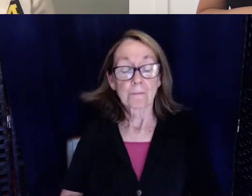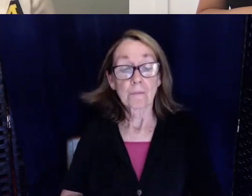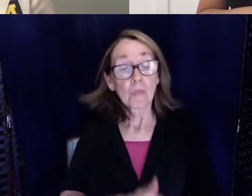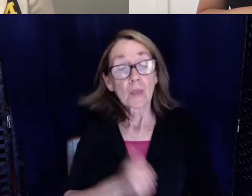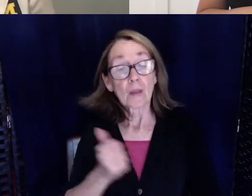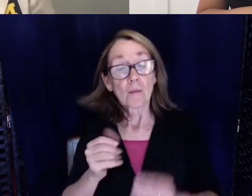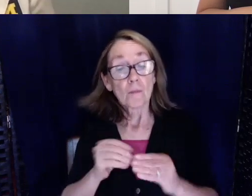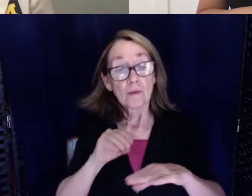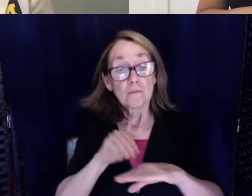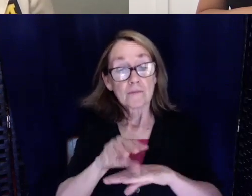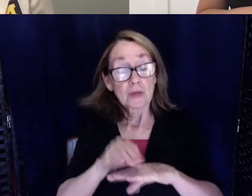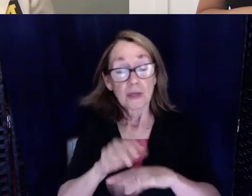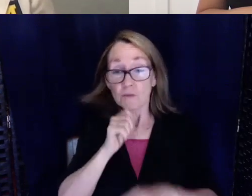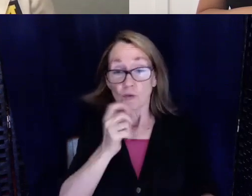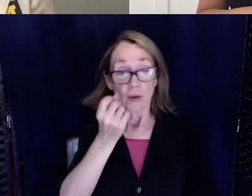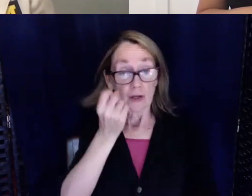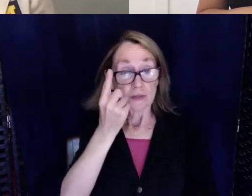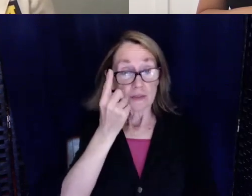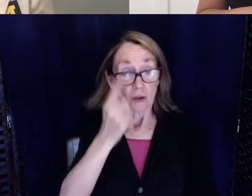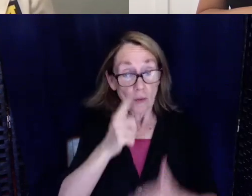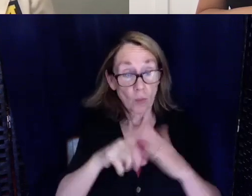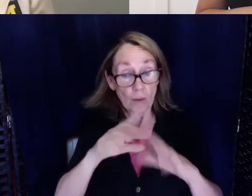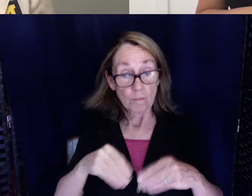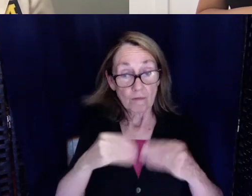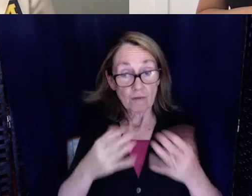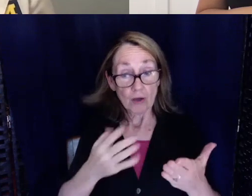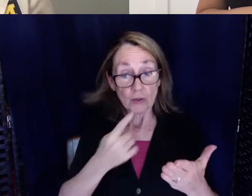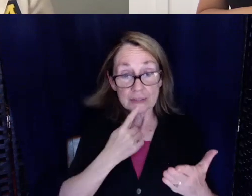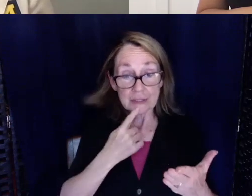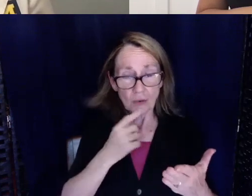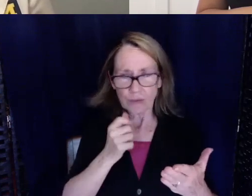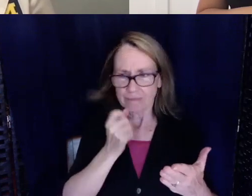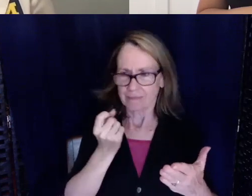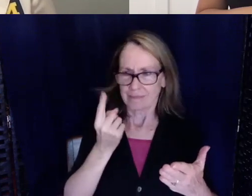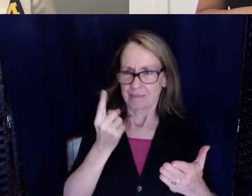if you don't understand what your providers say or you don't understand